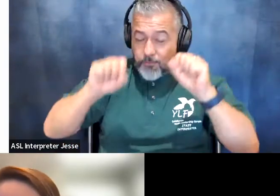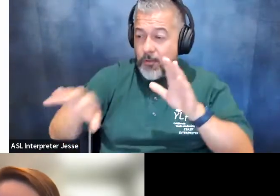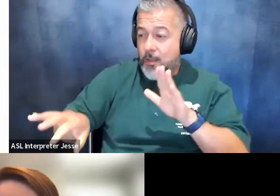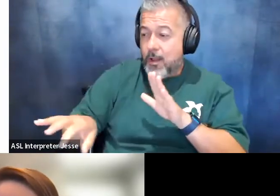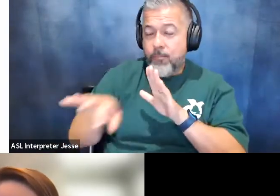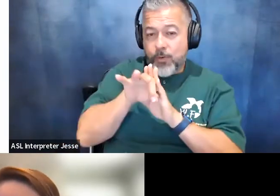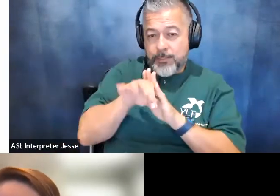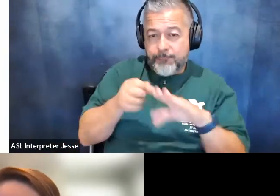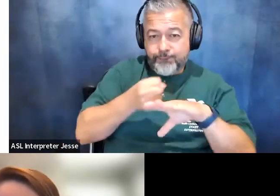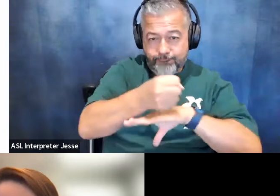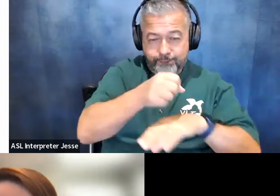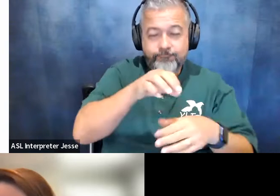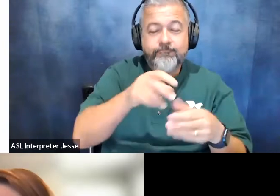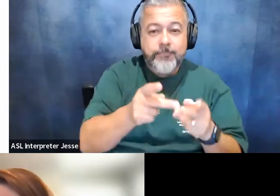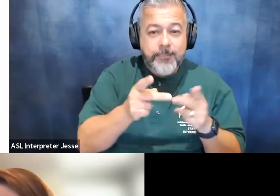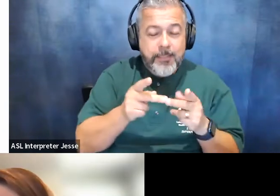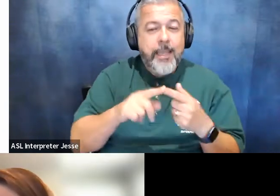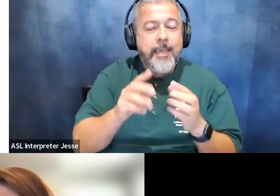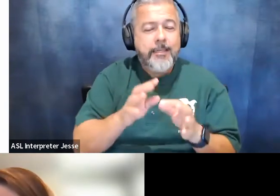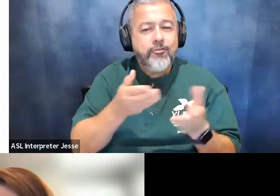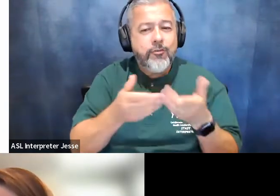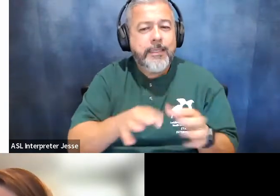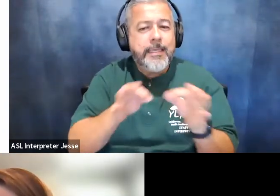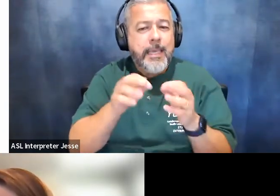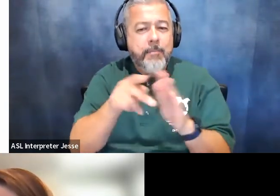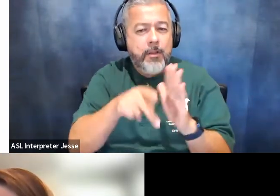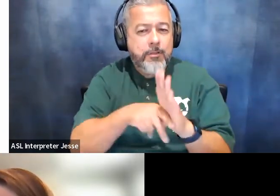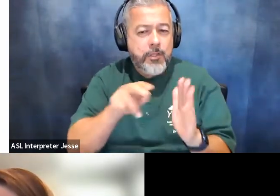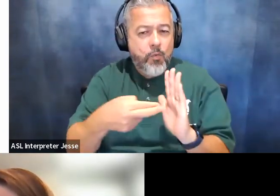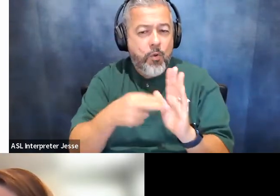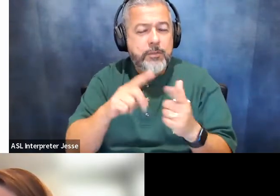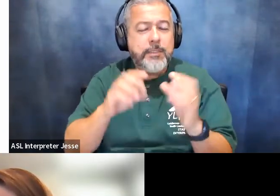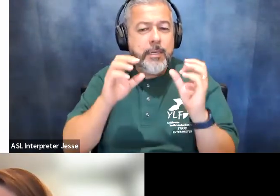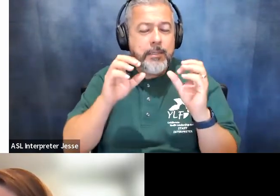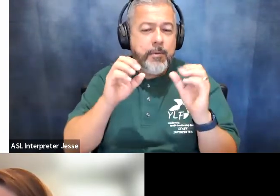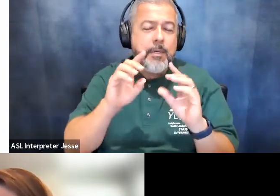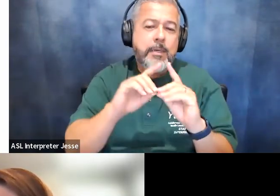served in key policy roles of the department of education department of health and human services